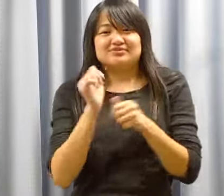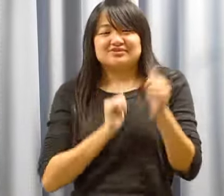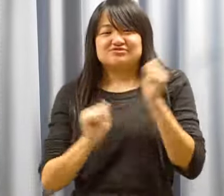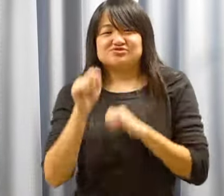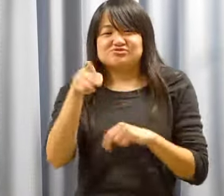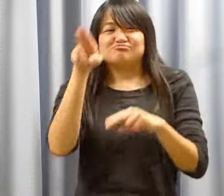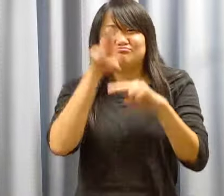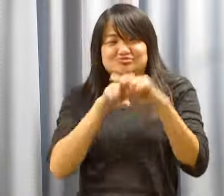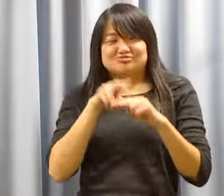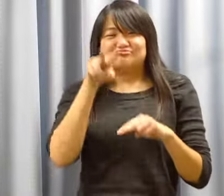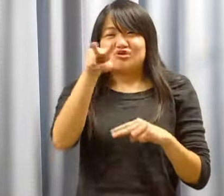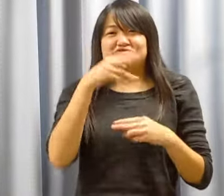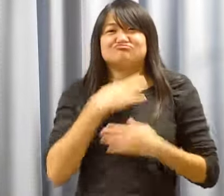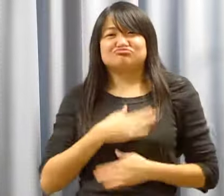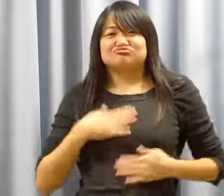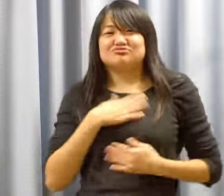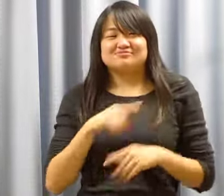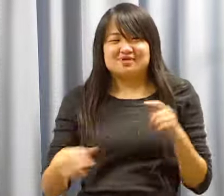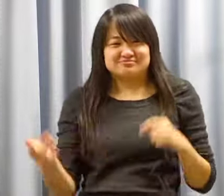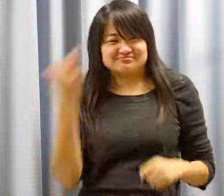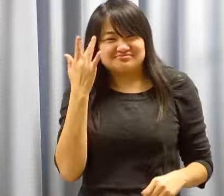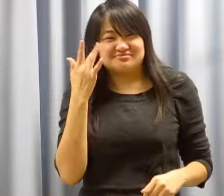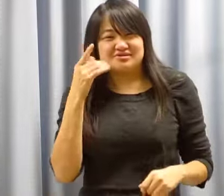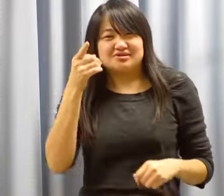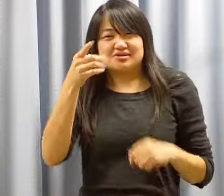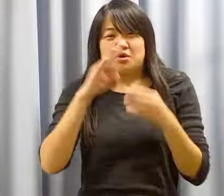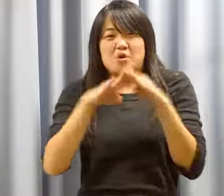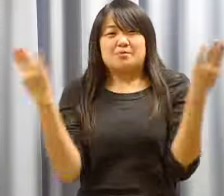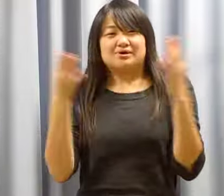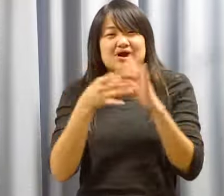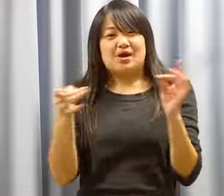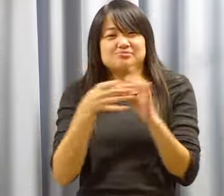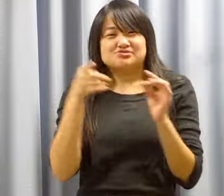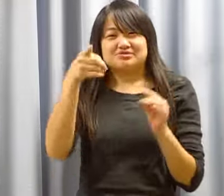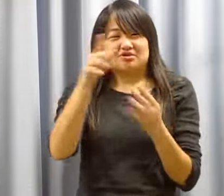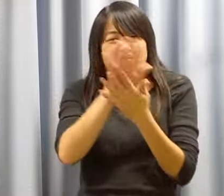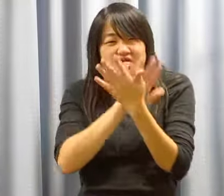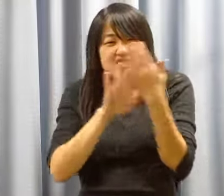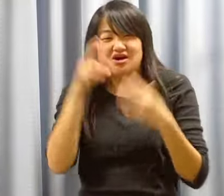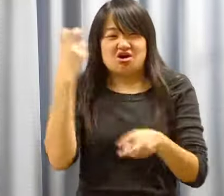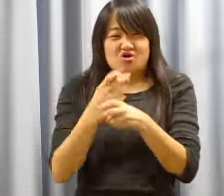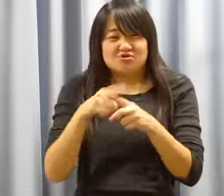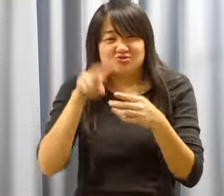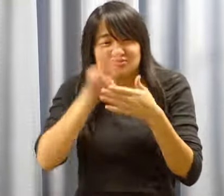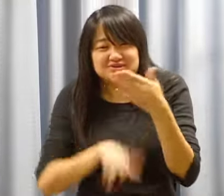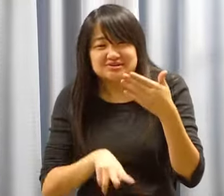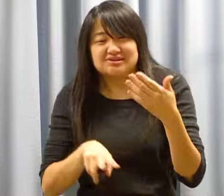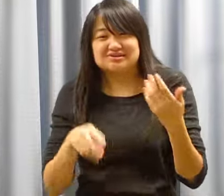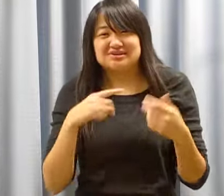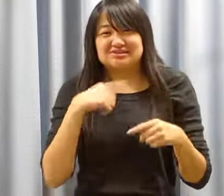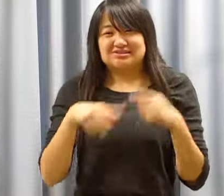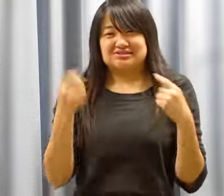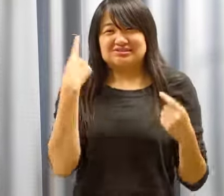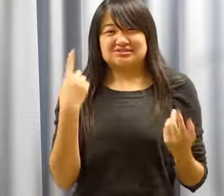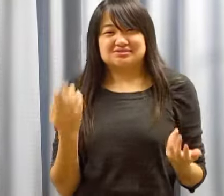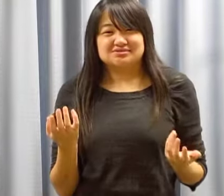you sit and expect to watch and enjoy the movie but no, the open captioning is faint, hard to read. I cannot understand.